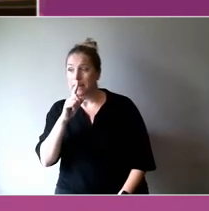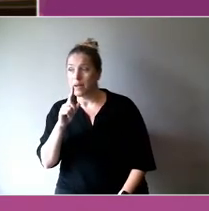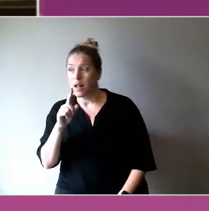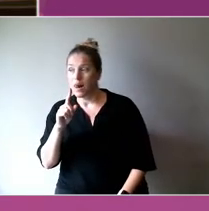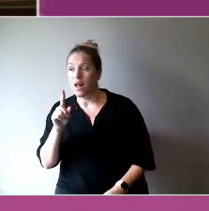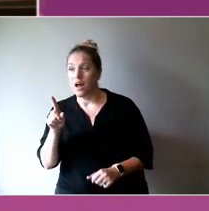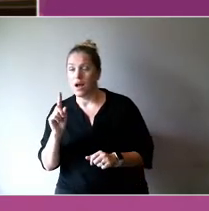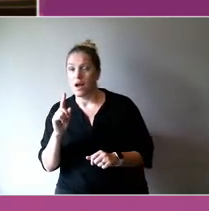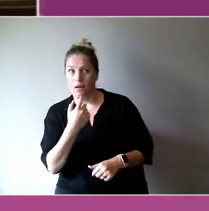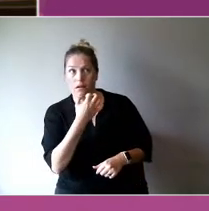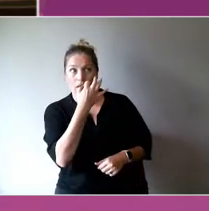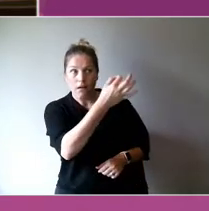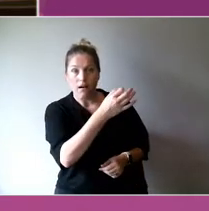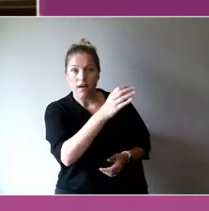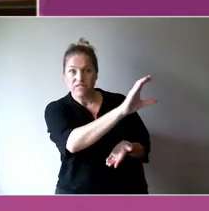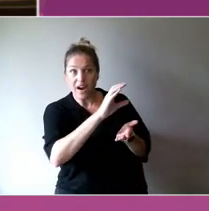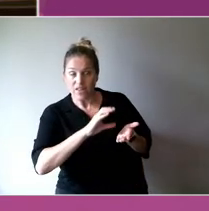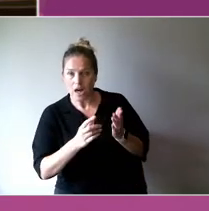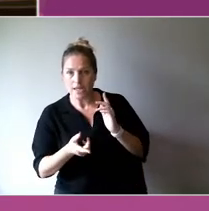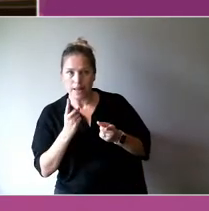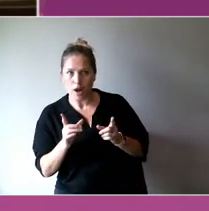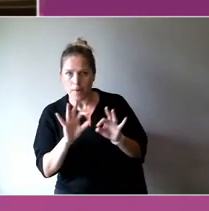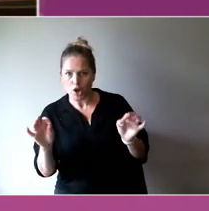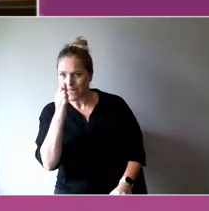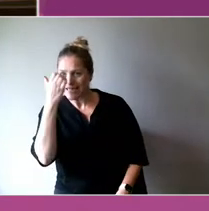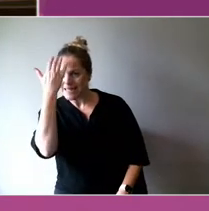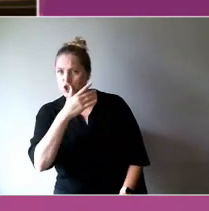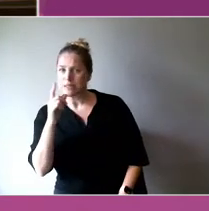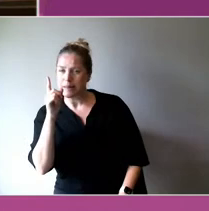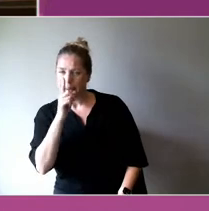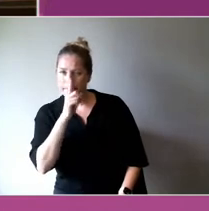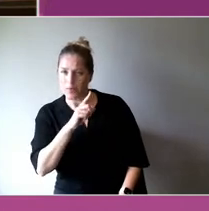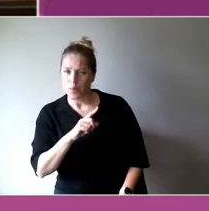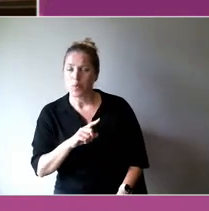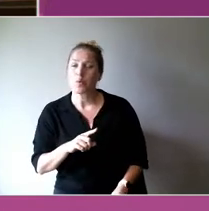And I think the other thing that happens for us is, you know, it happens for every sector,